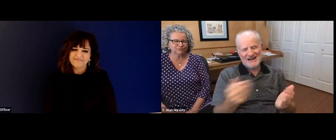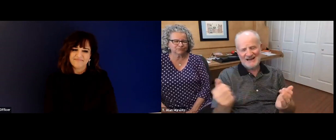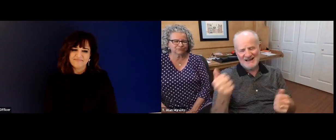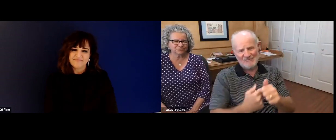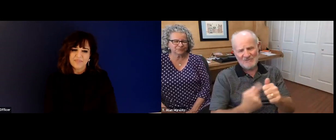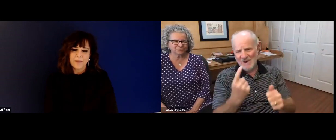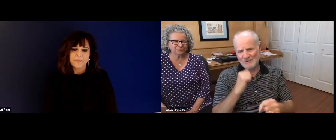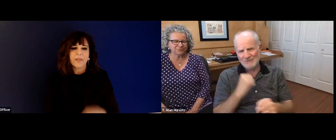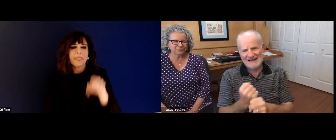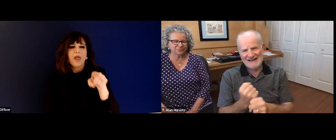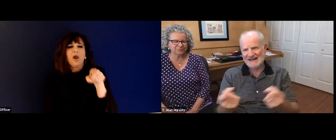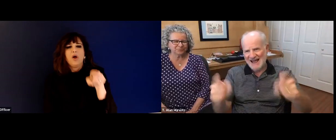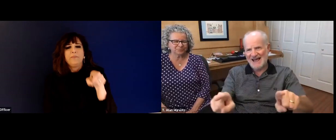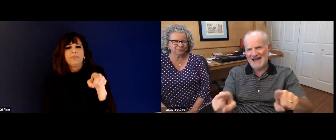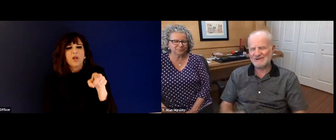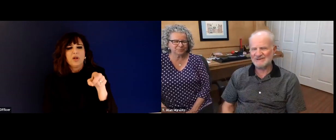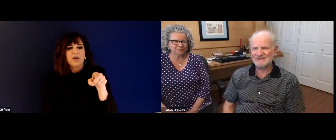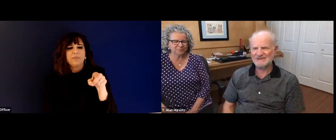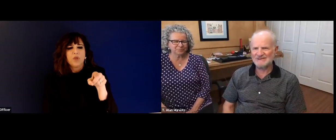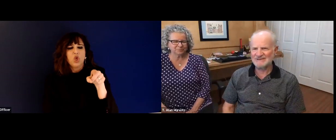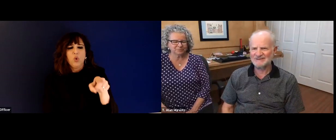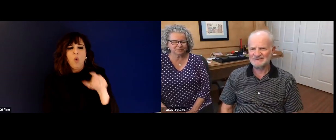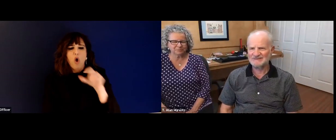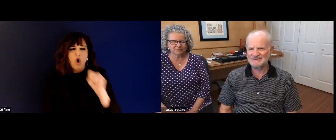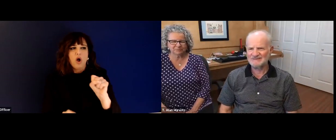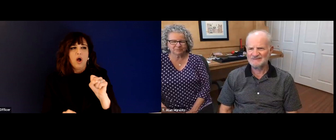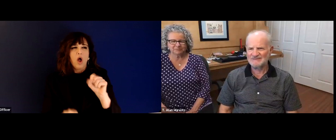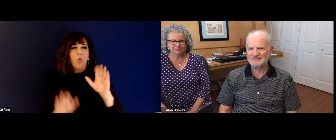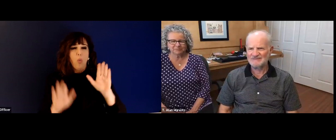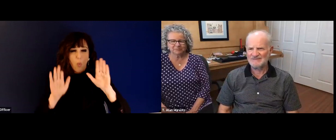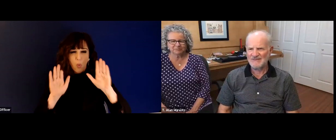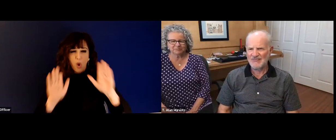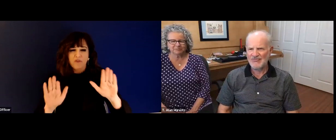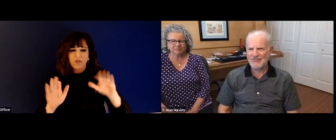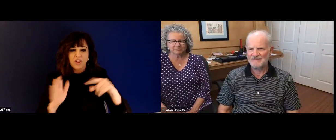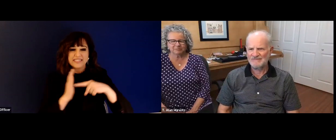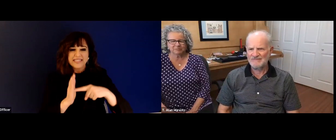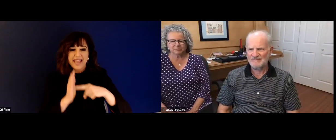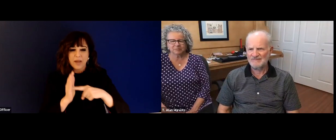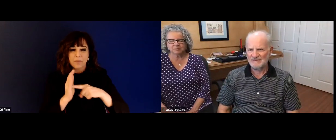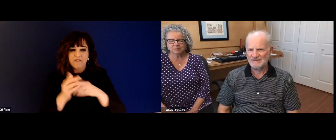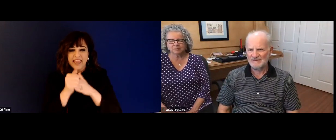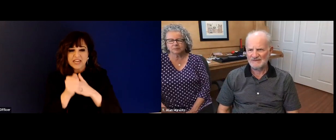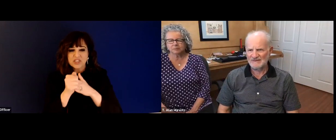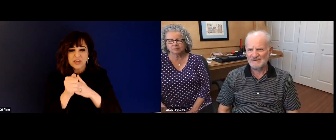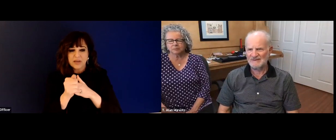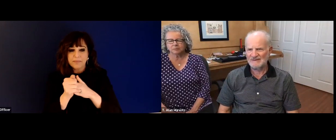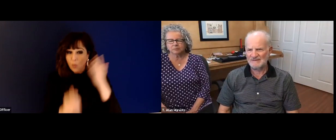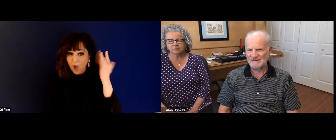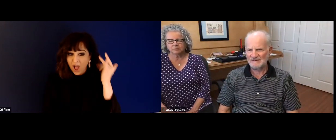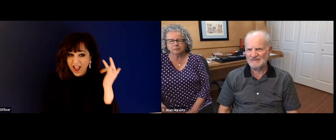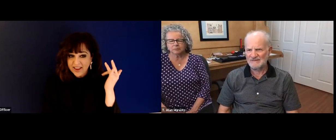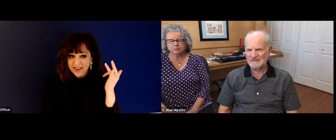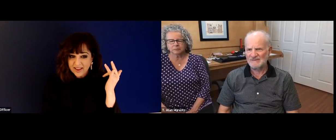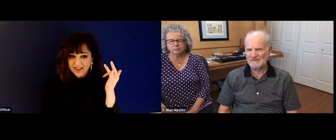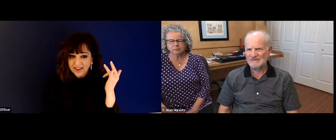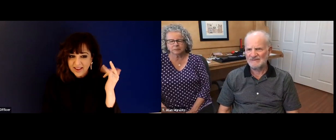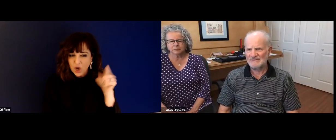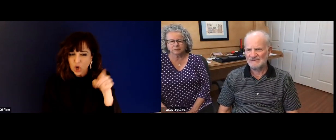sort of move forward in an academic context in getting programs established. So kudos to everyone who made that happen.